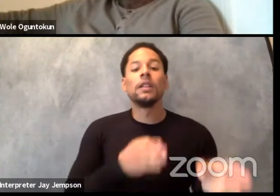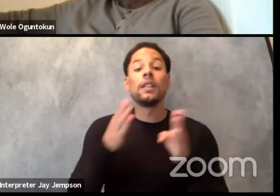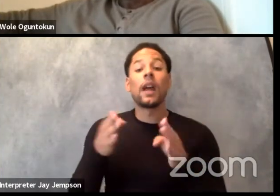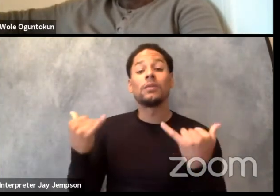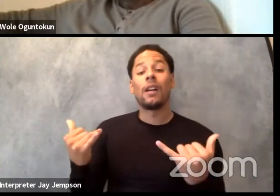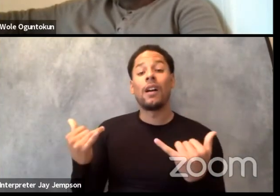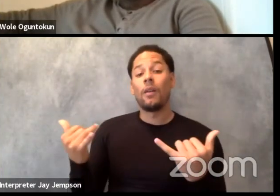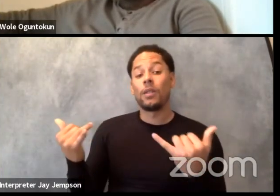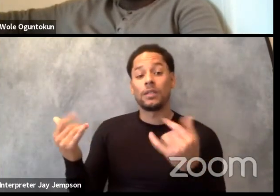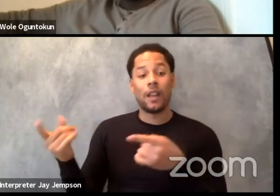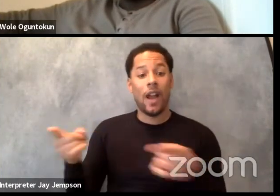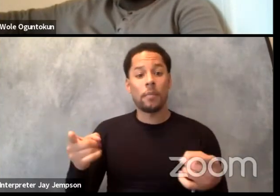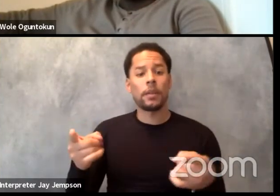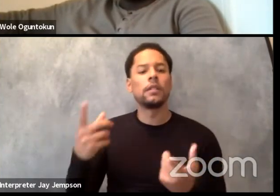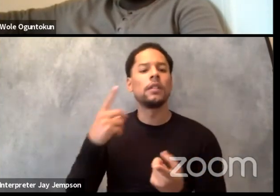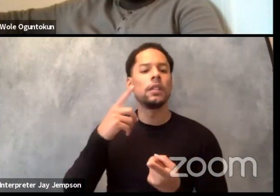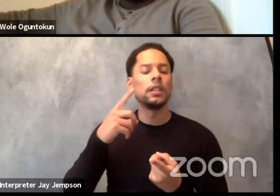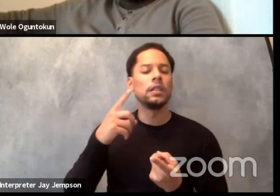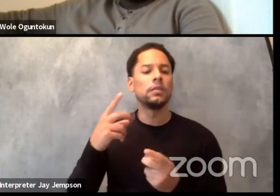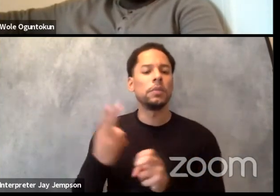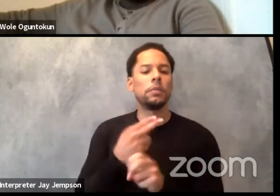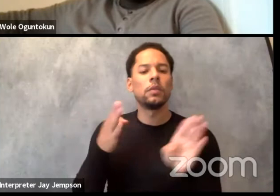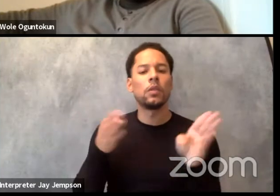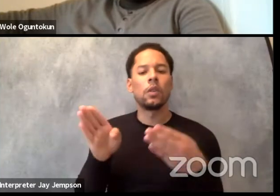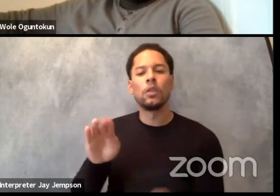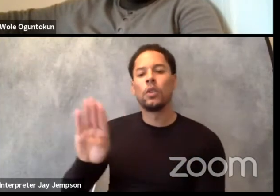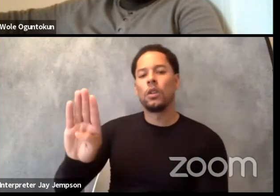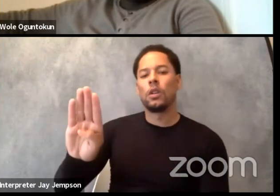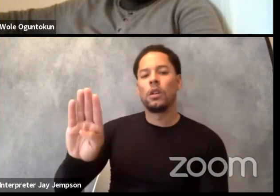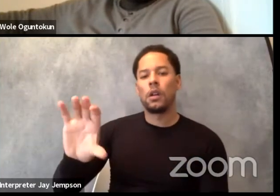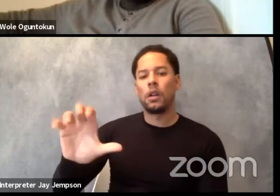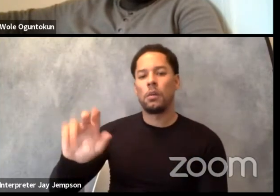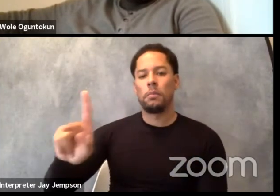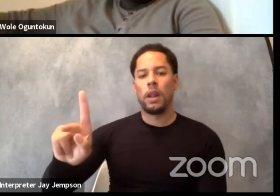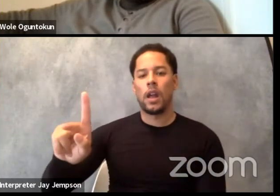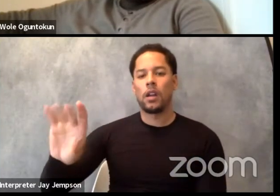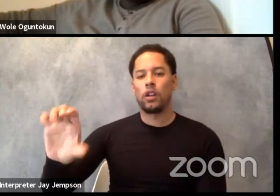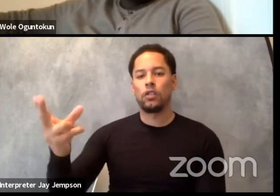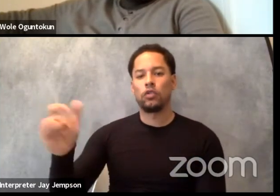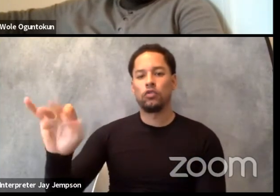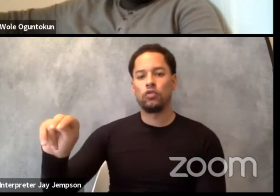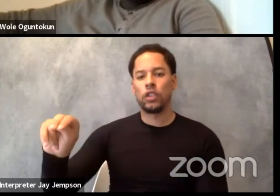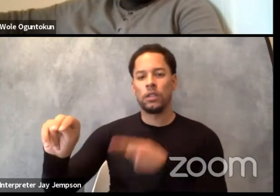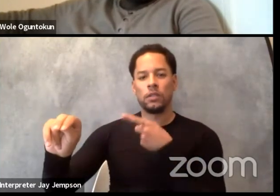as an alternative technological solution in order to create an organized decentralized